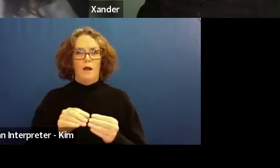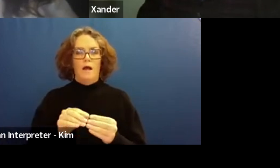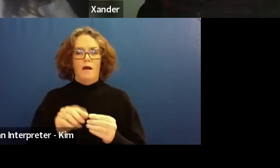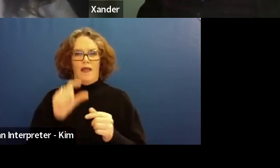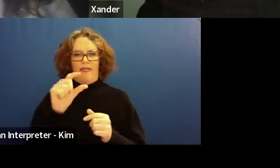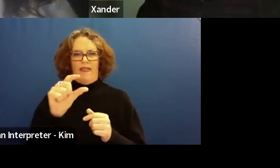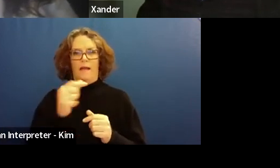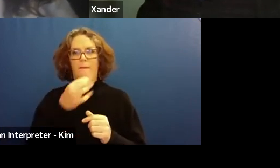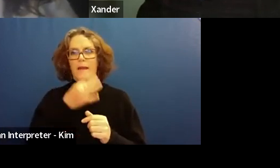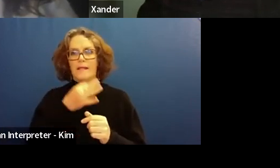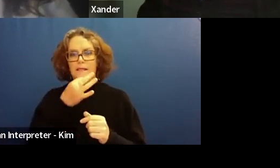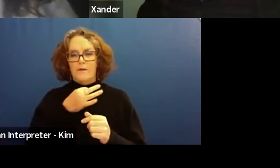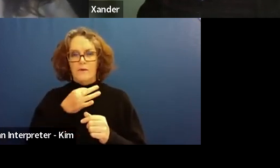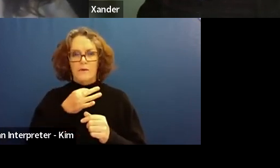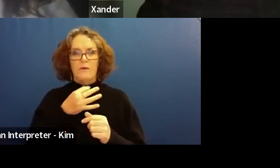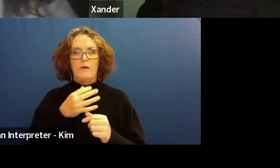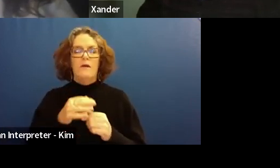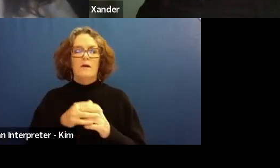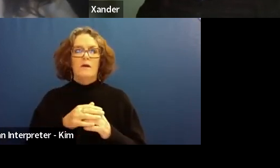Pull fine motor skills.